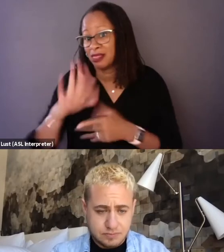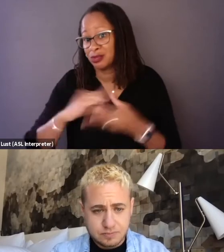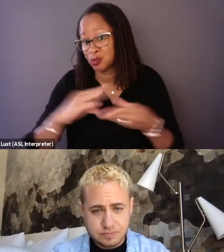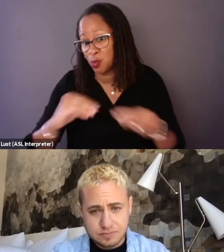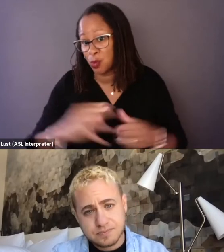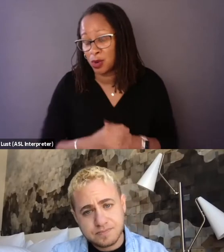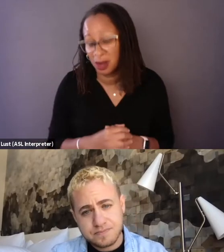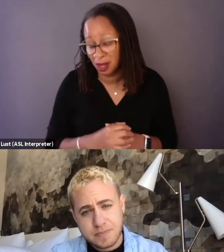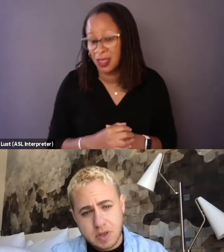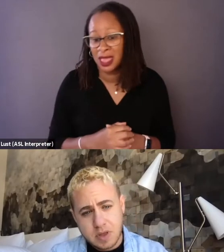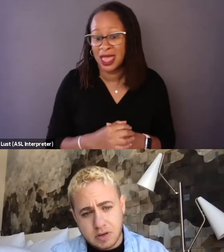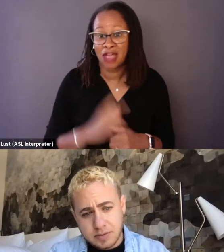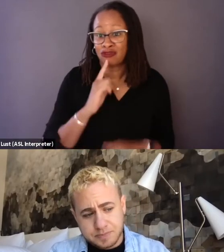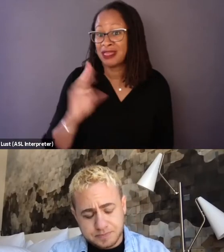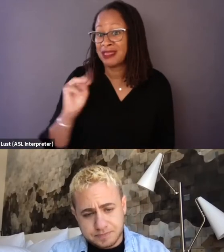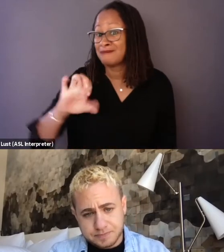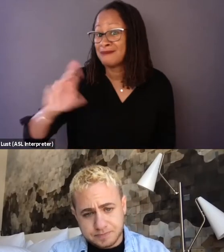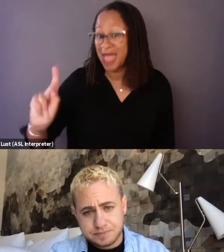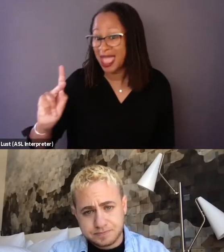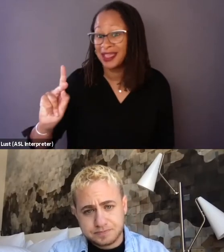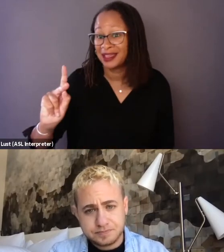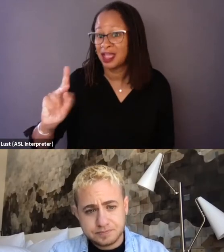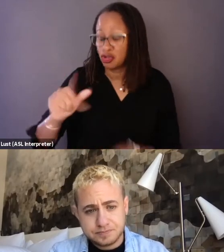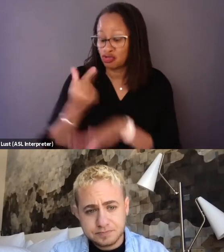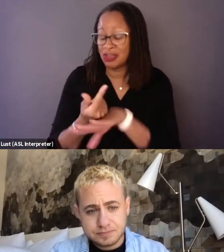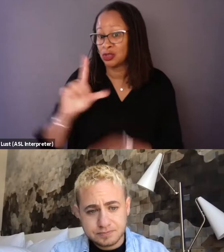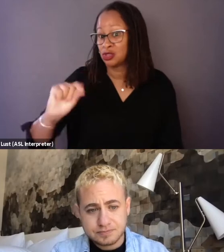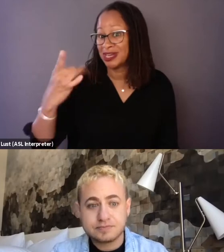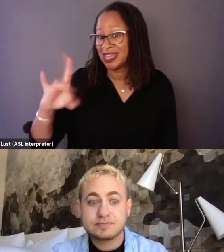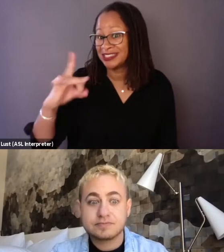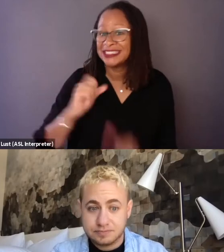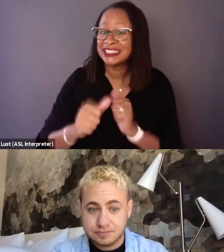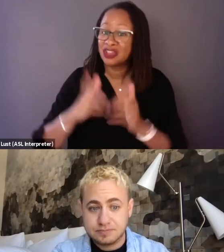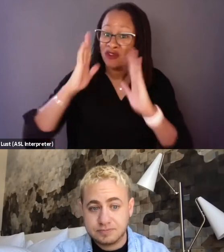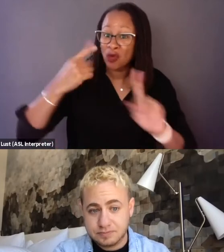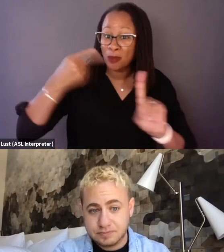The fact that Mack graduated high school in 2018, and he's still the focal point of trans youth in sports,